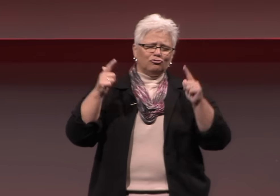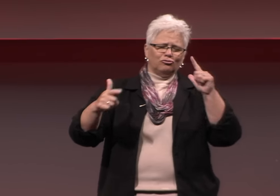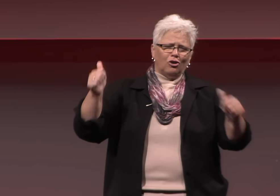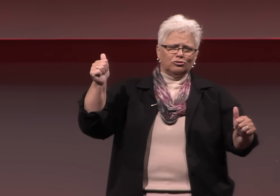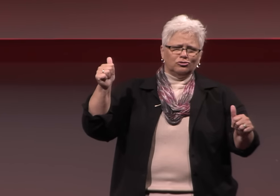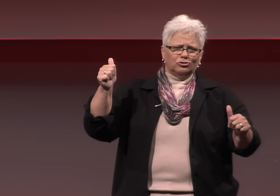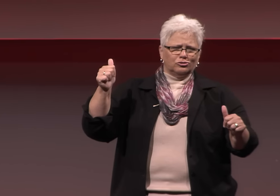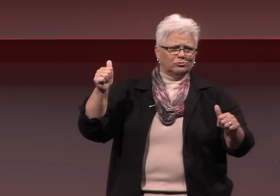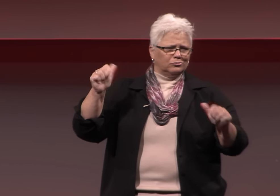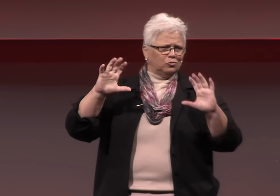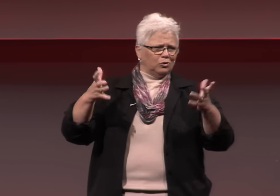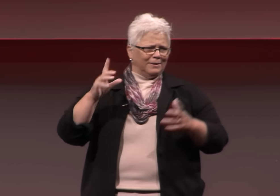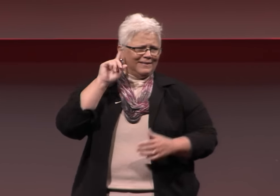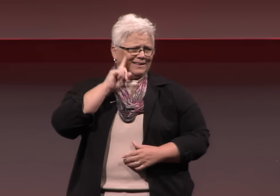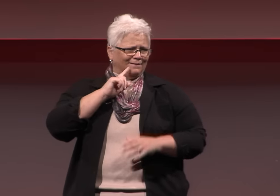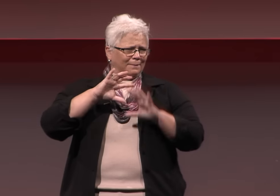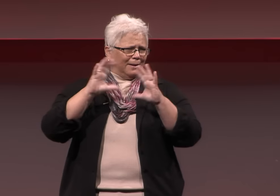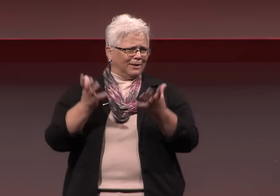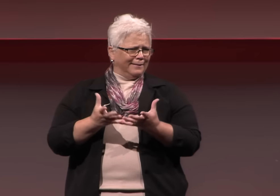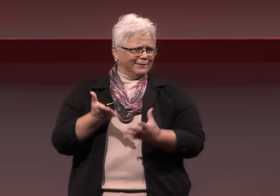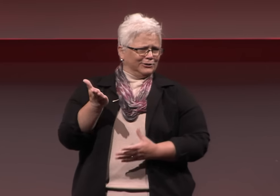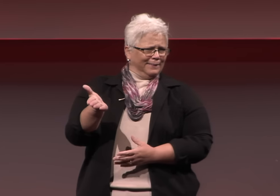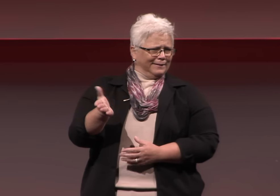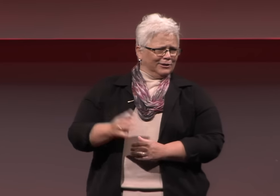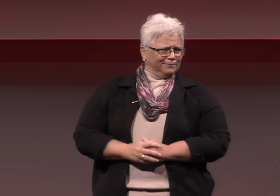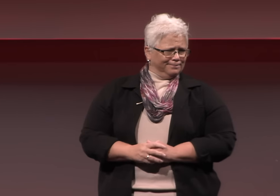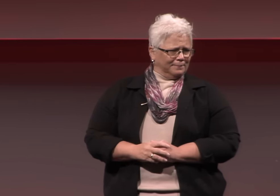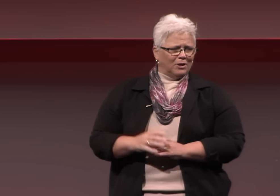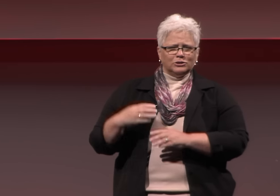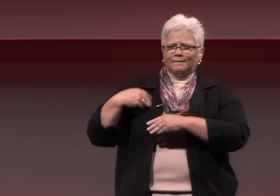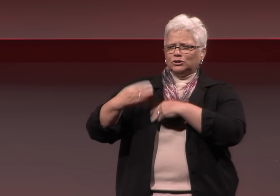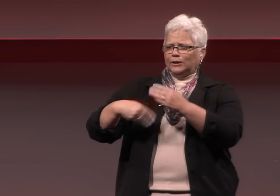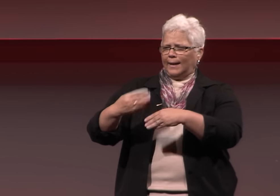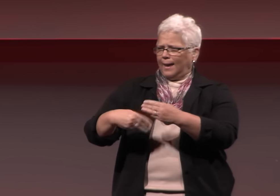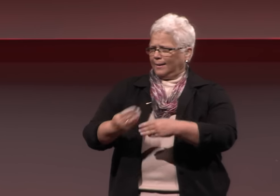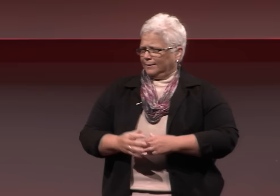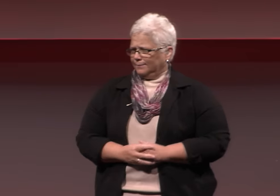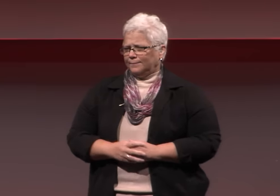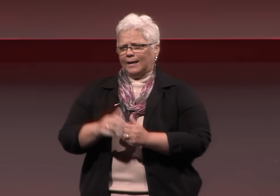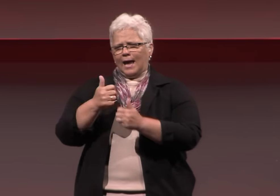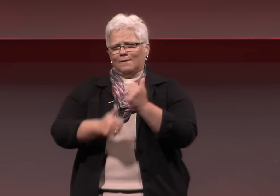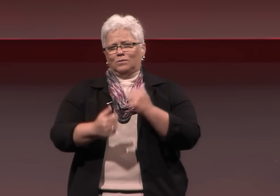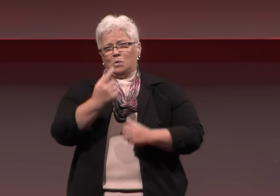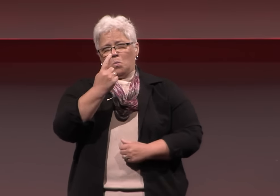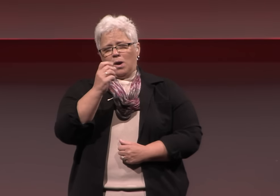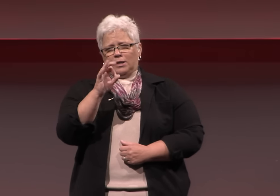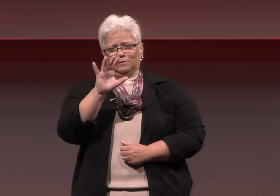had the largest rate of generational Deafness.